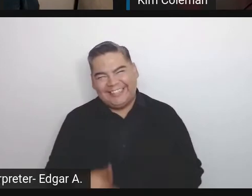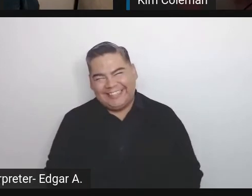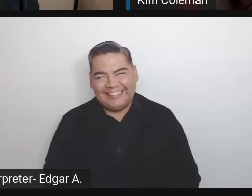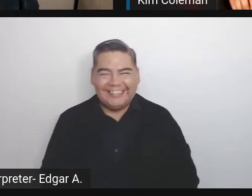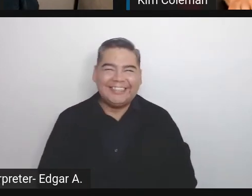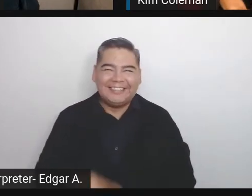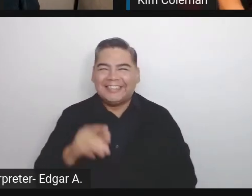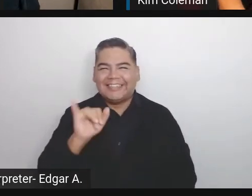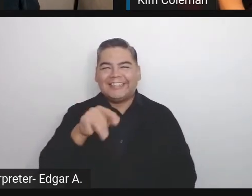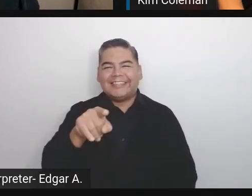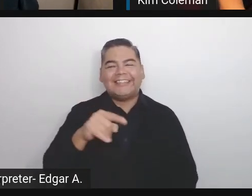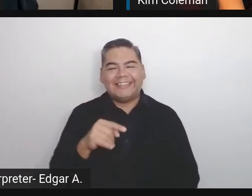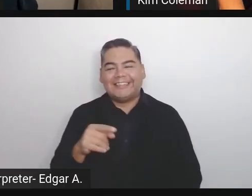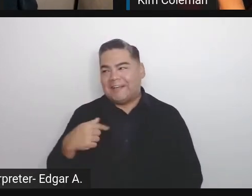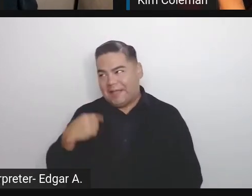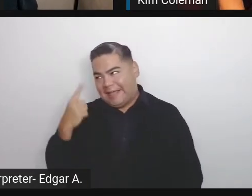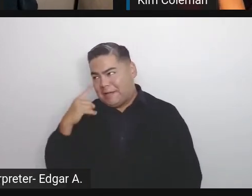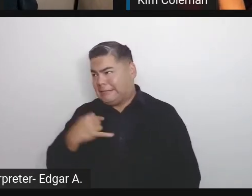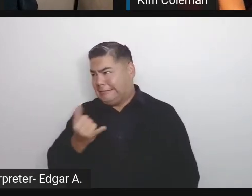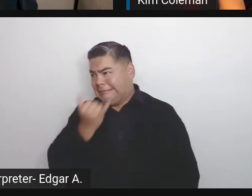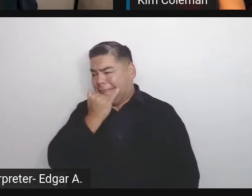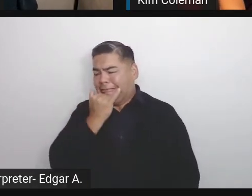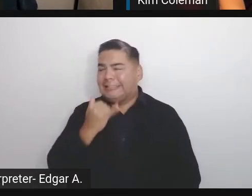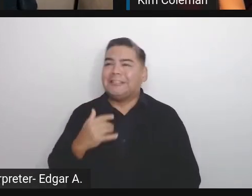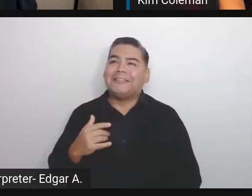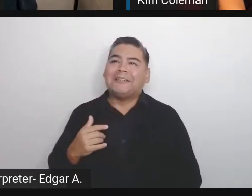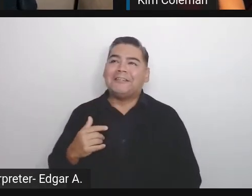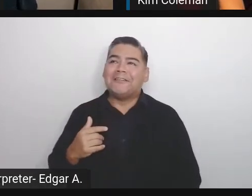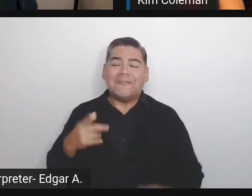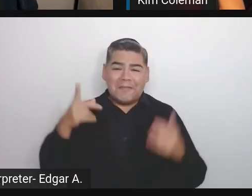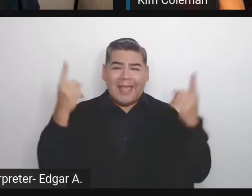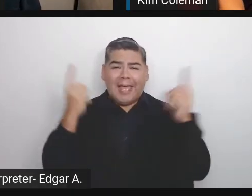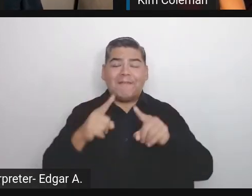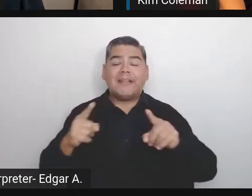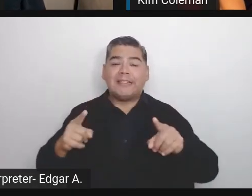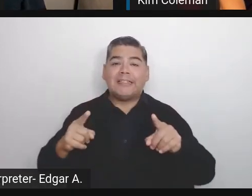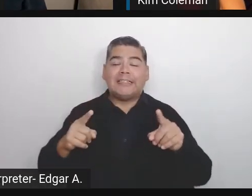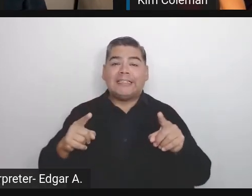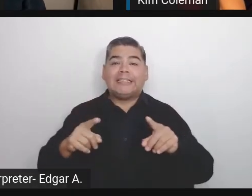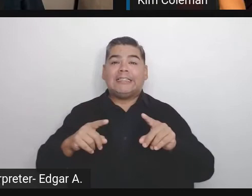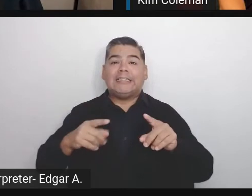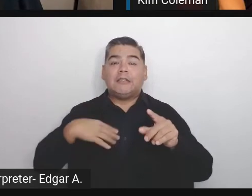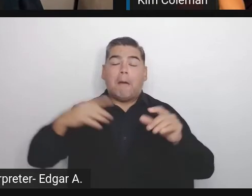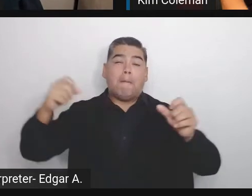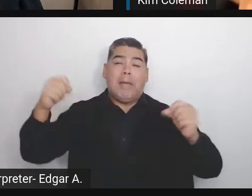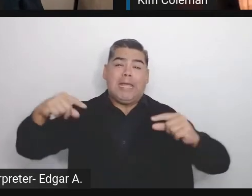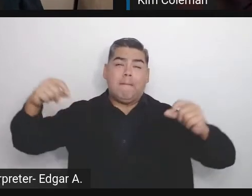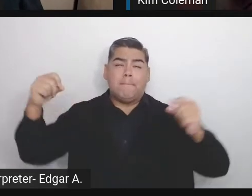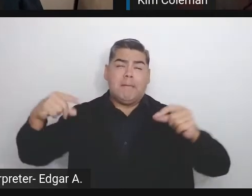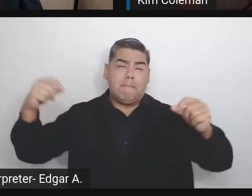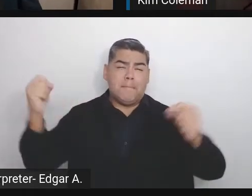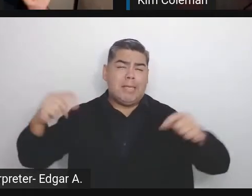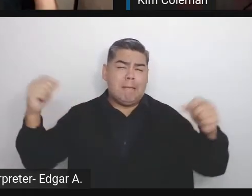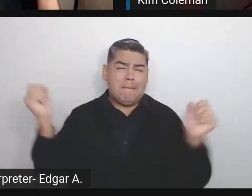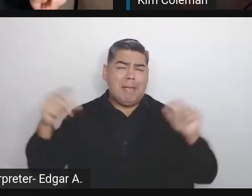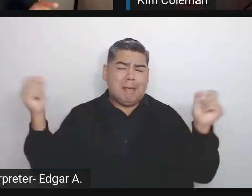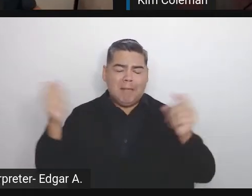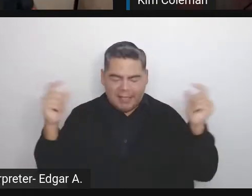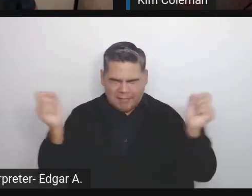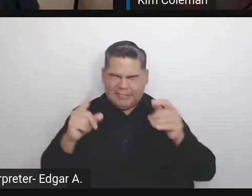I made this mistake once and it was like constantly pinging me and this was okay, mute, mute, mute.